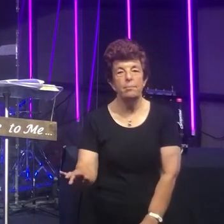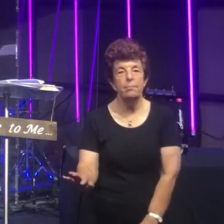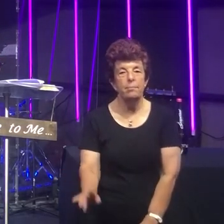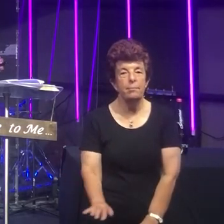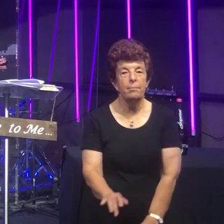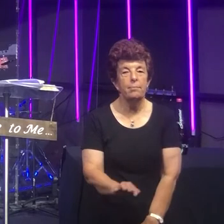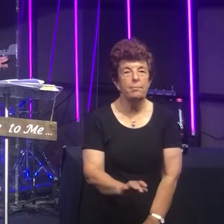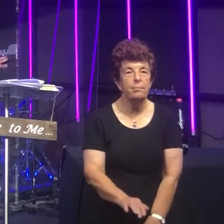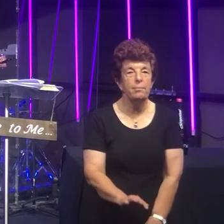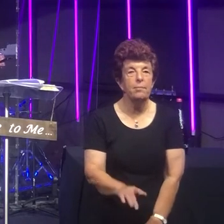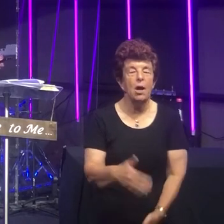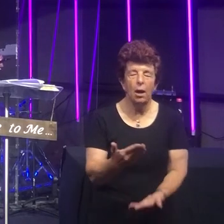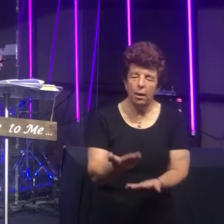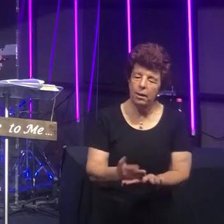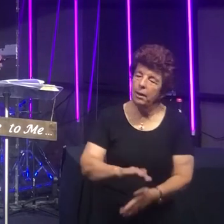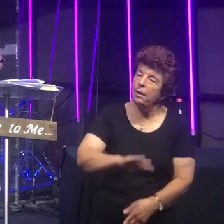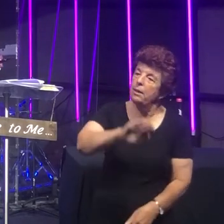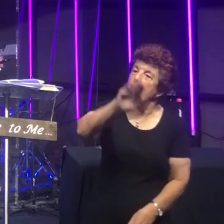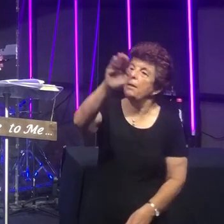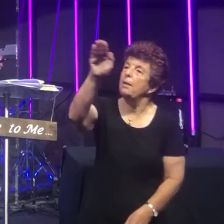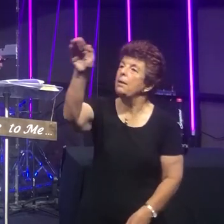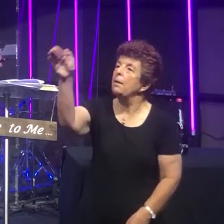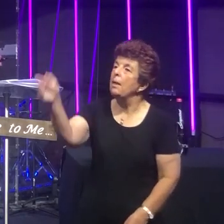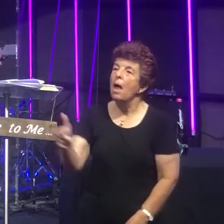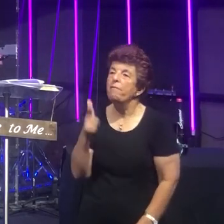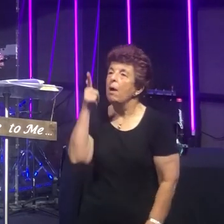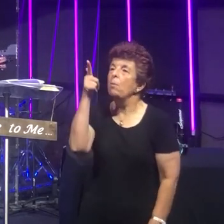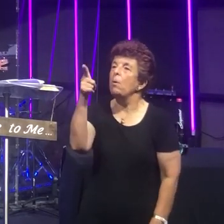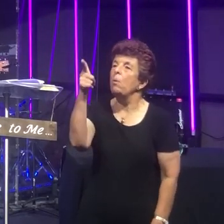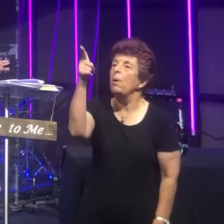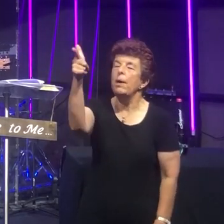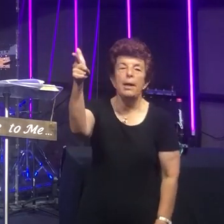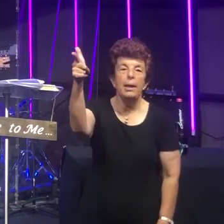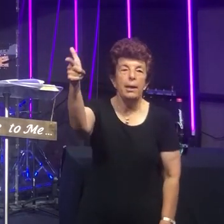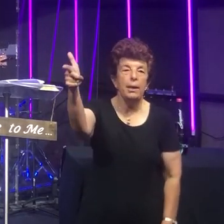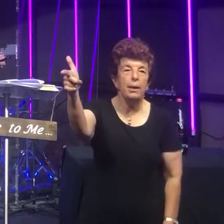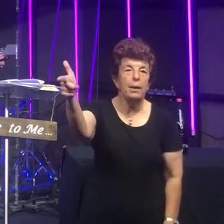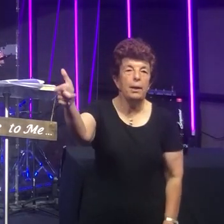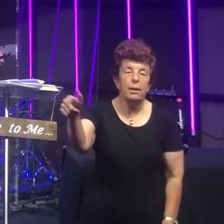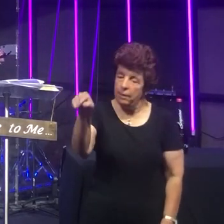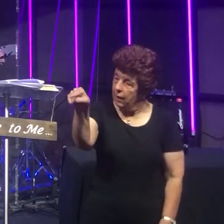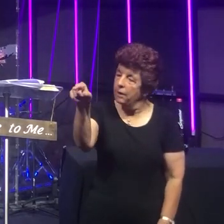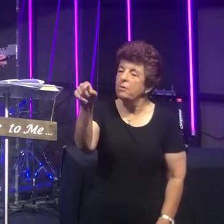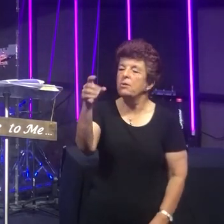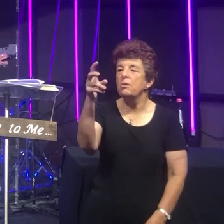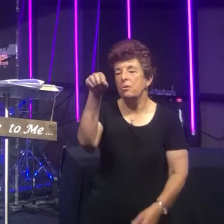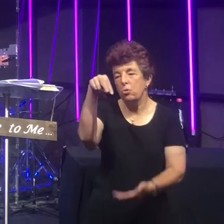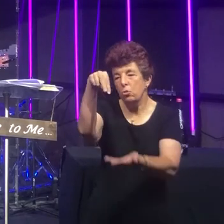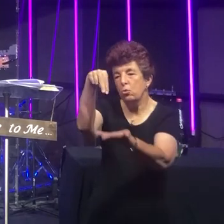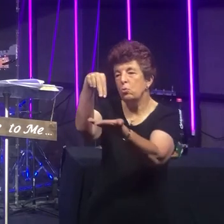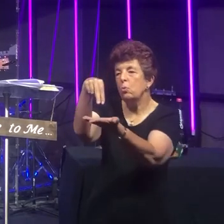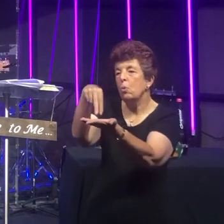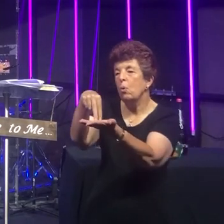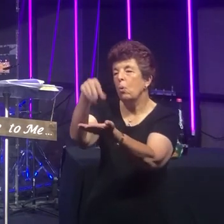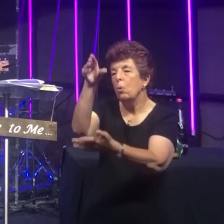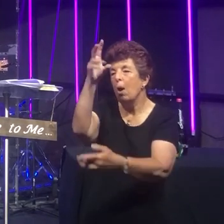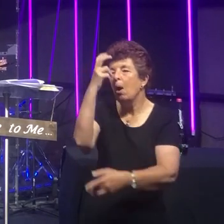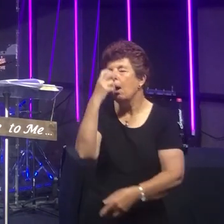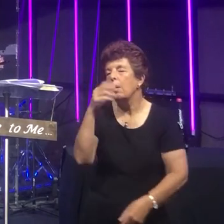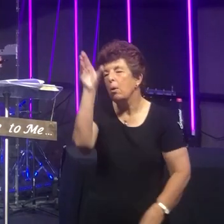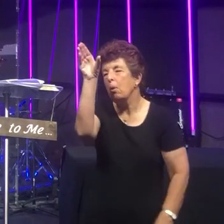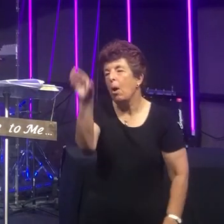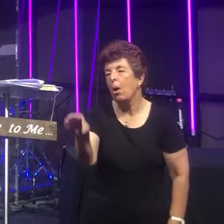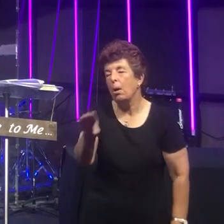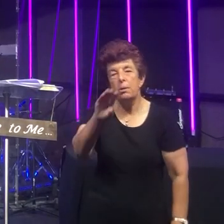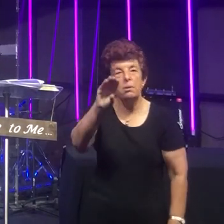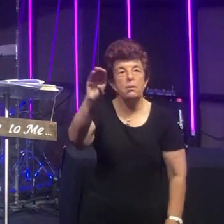On a hill far away Stood and old rugged cross